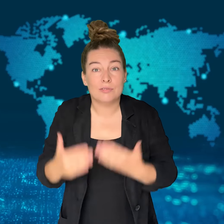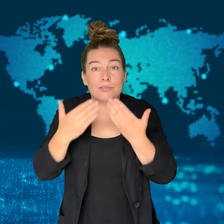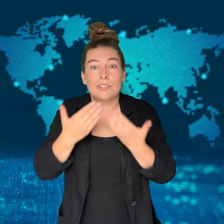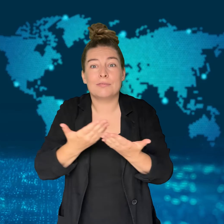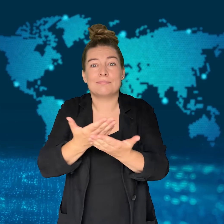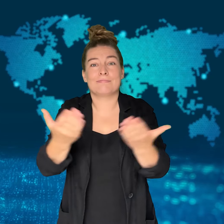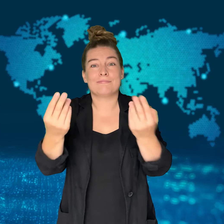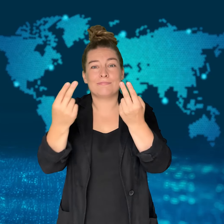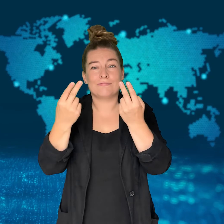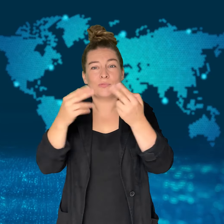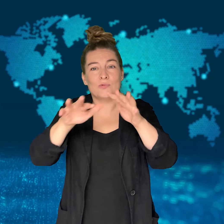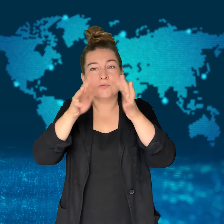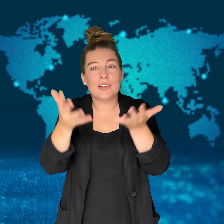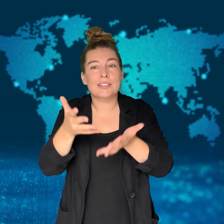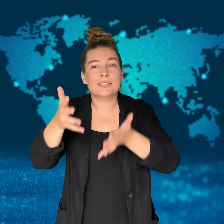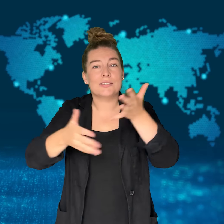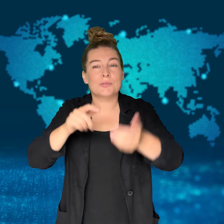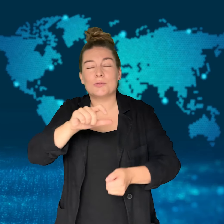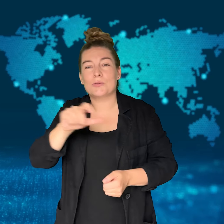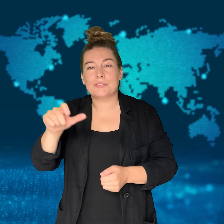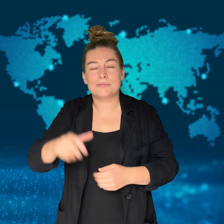Thank you for watching WorldSign Week.